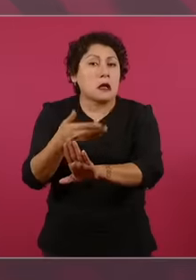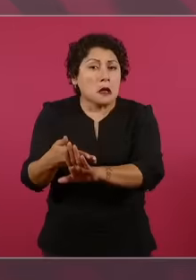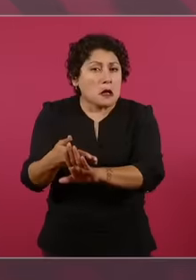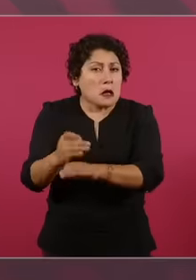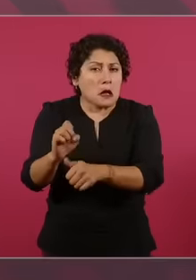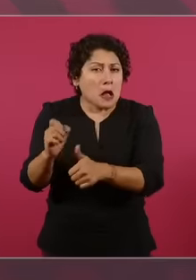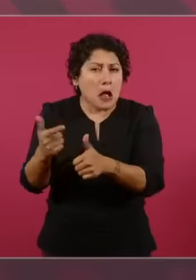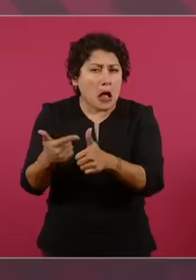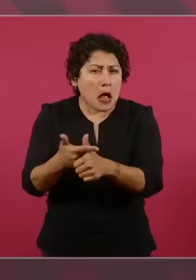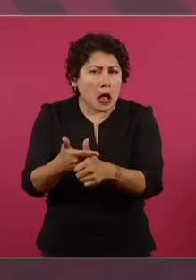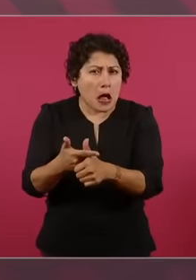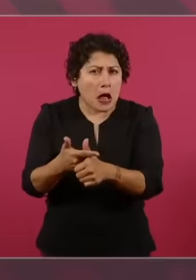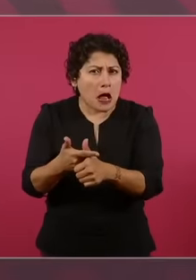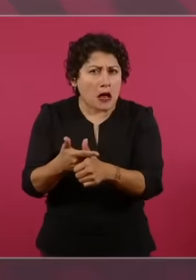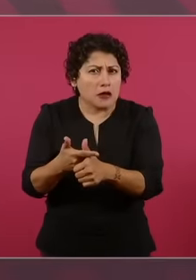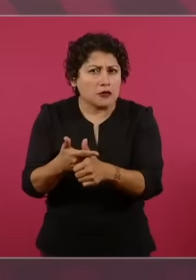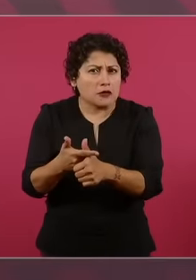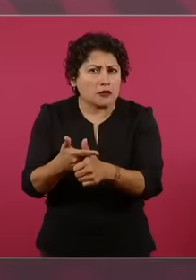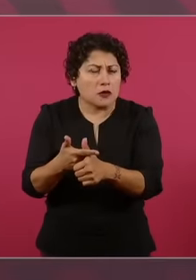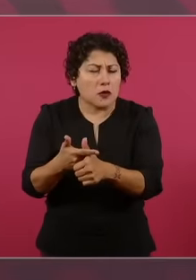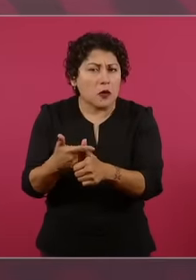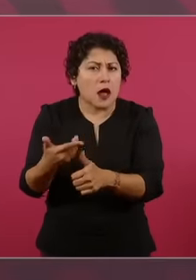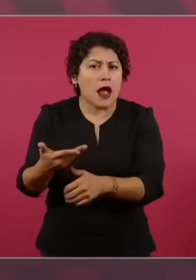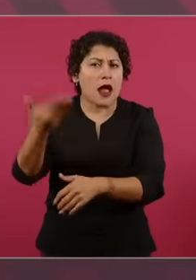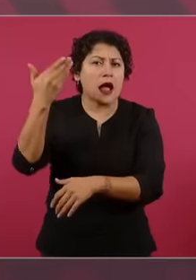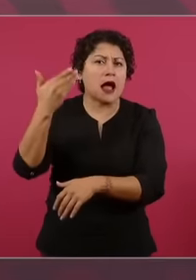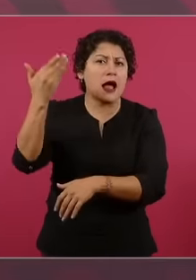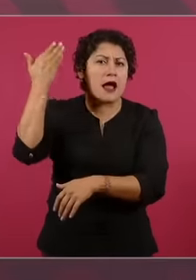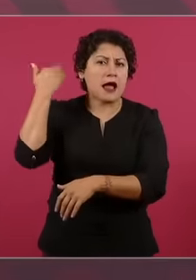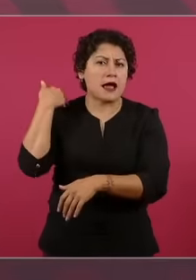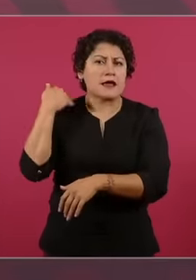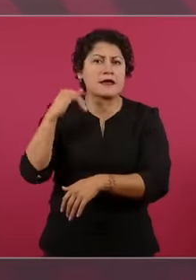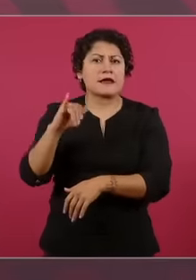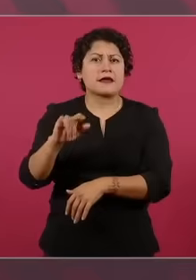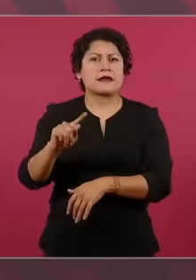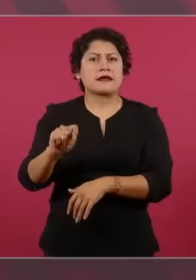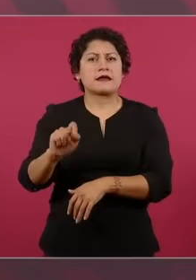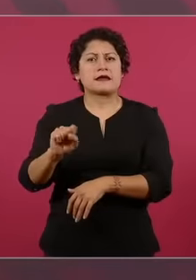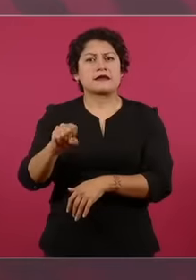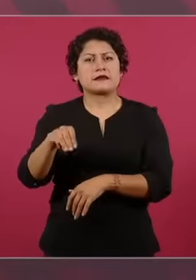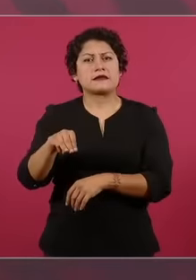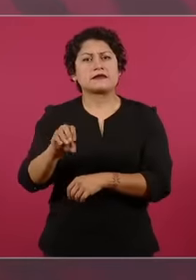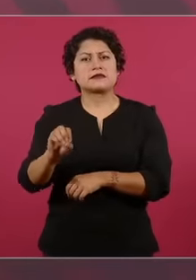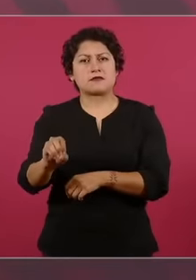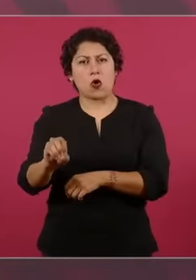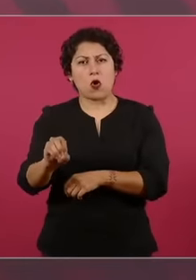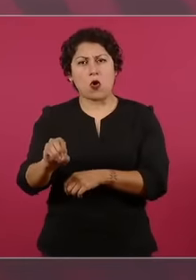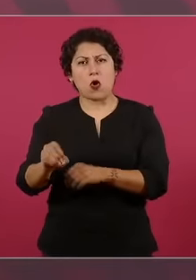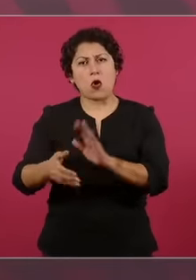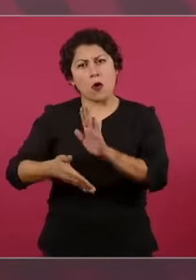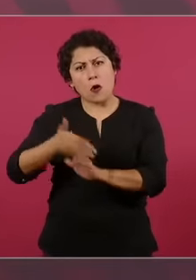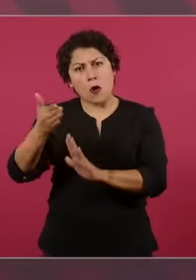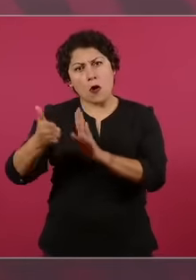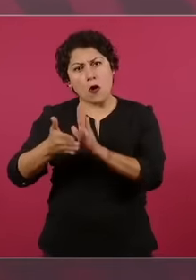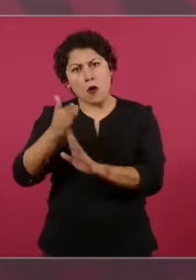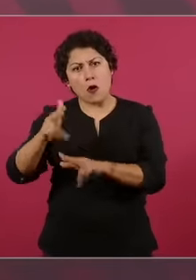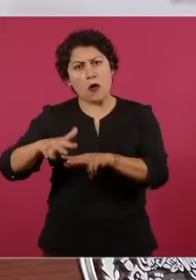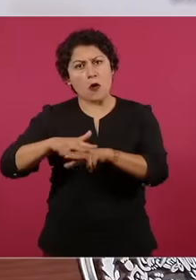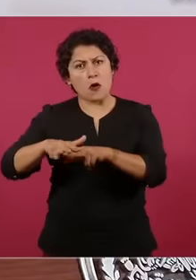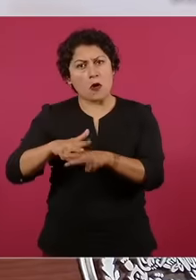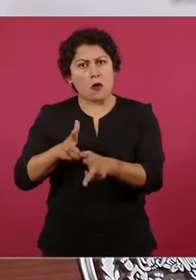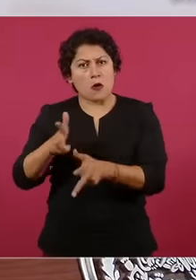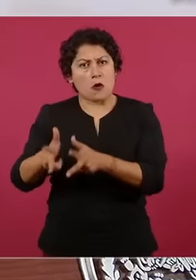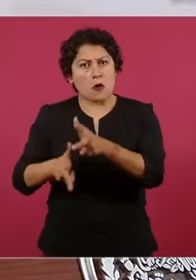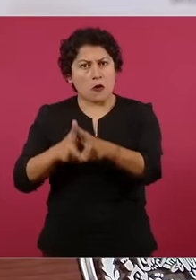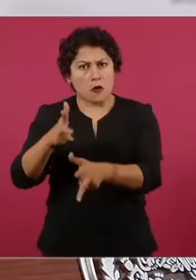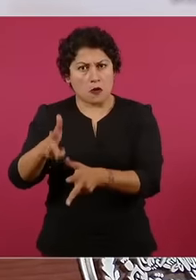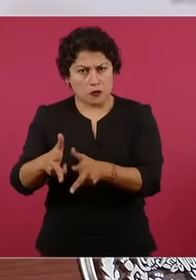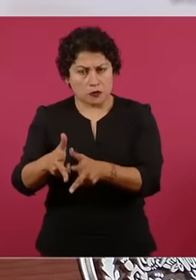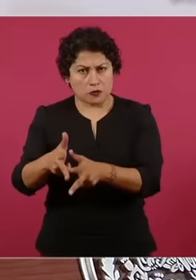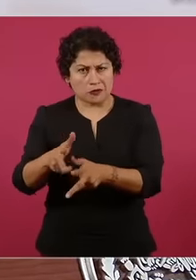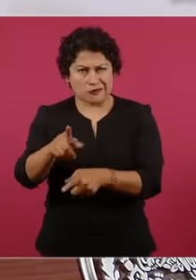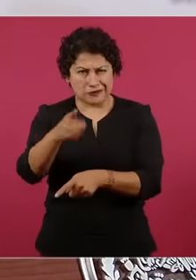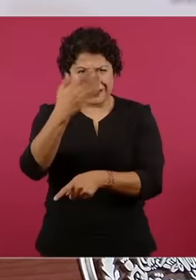the Ferrocarril del Ismo was built. The Ferrocarril del Ismo was inaugurated in